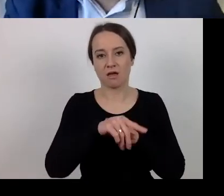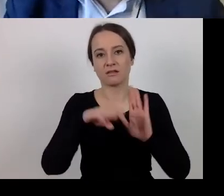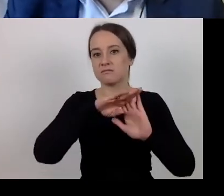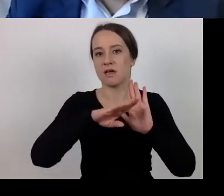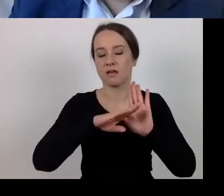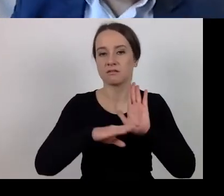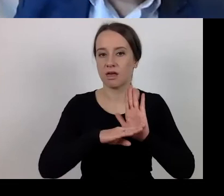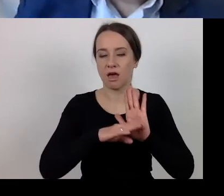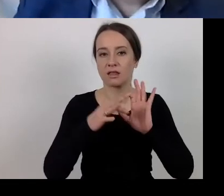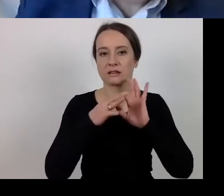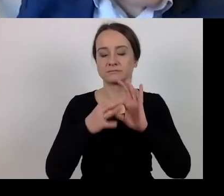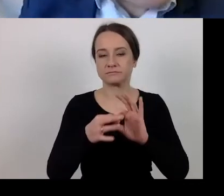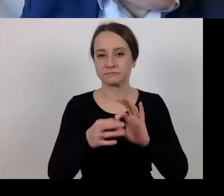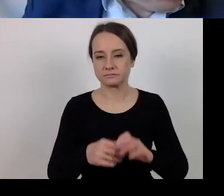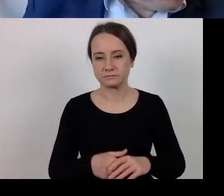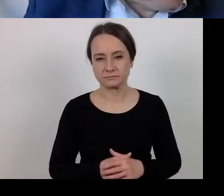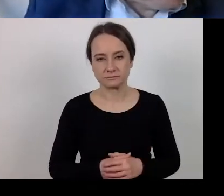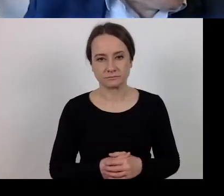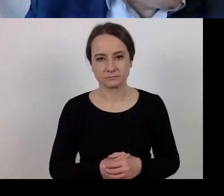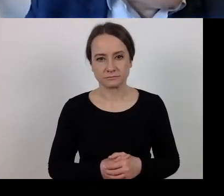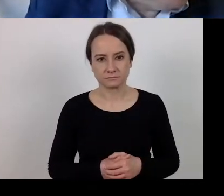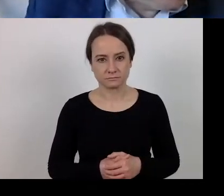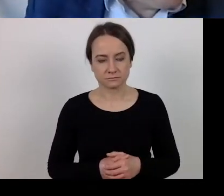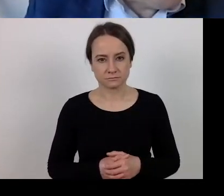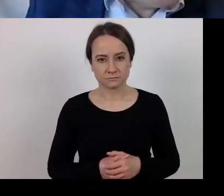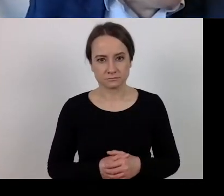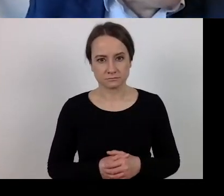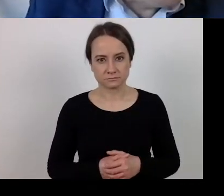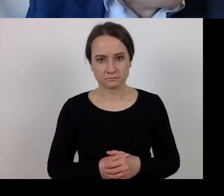is to contact the managing authority